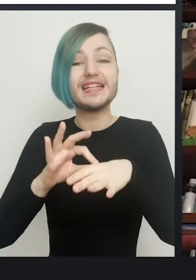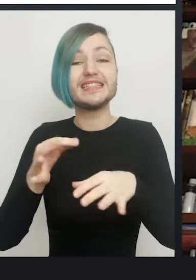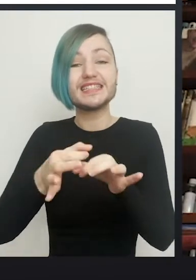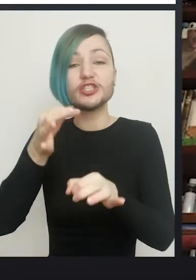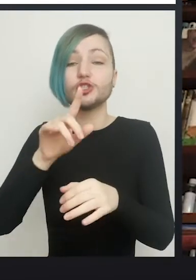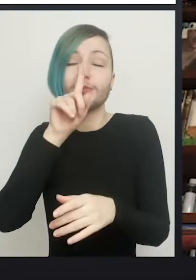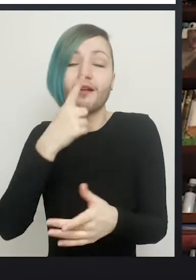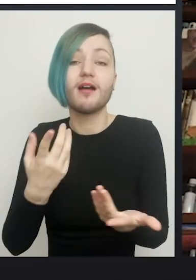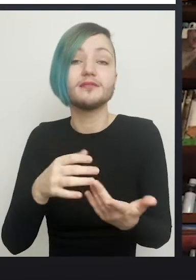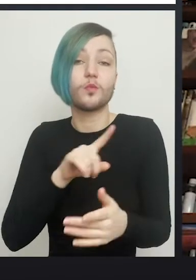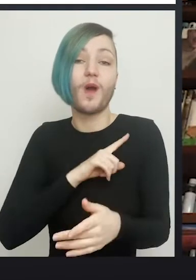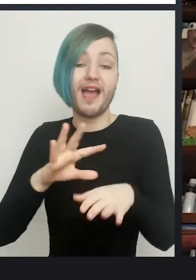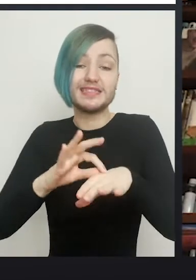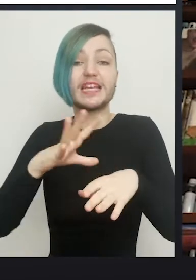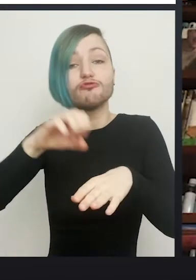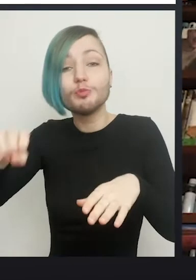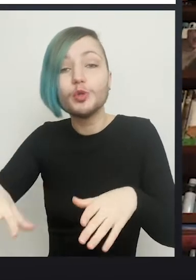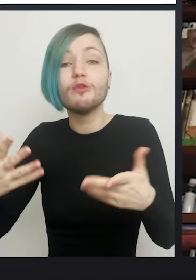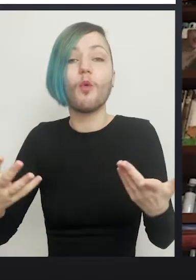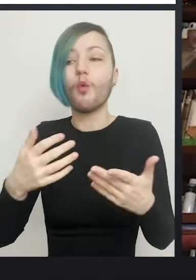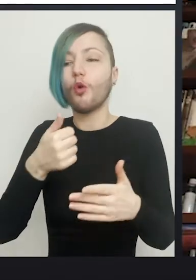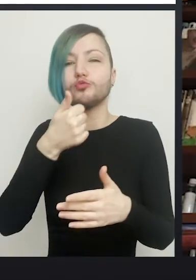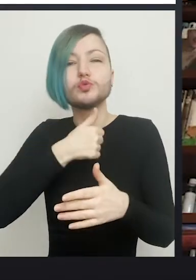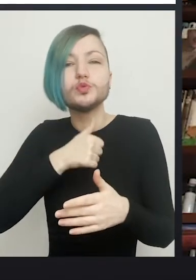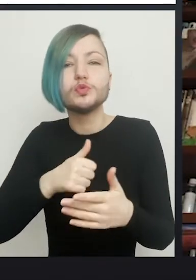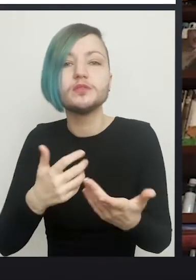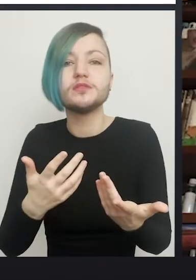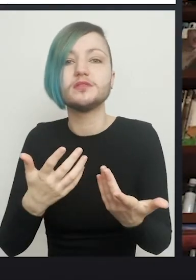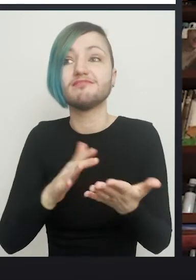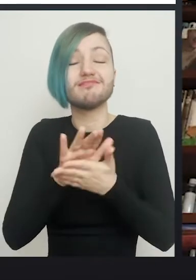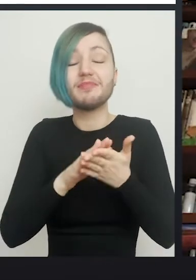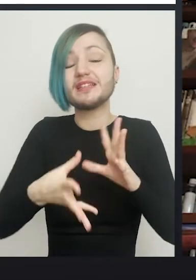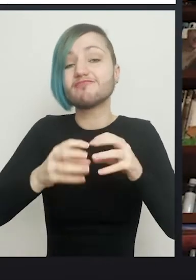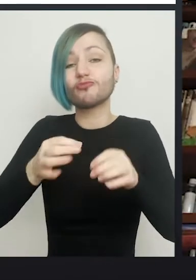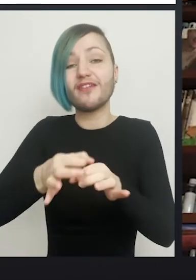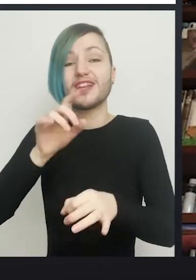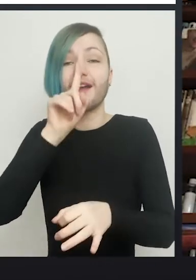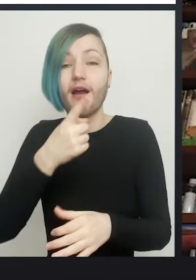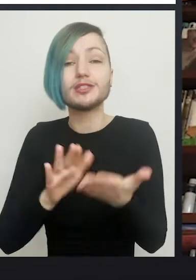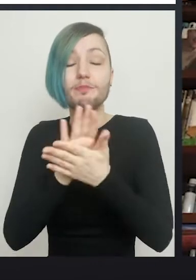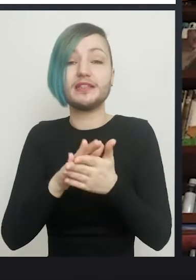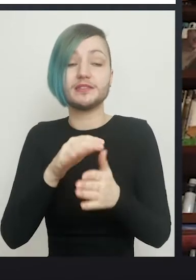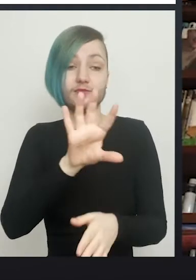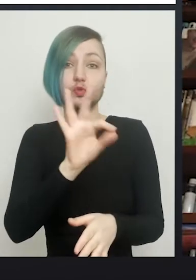used it to do something else with, and you can't then make it into the vagina later. So you burnt your boats a bit if you go down that line. If it works, great,